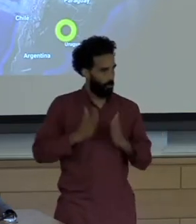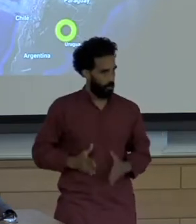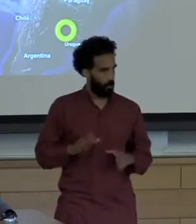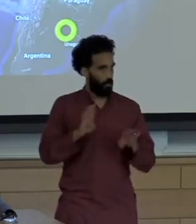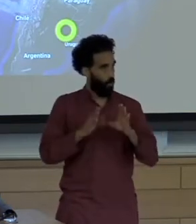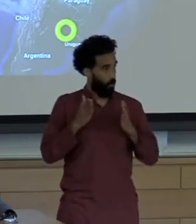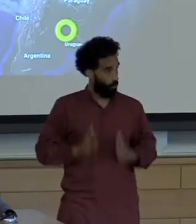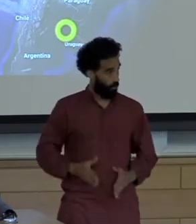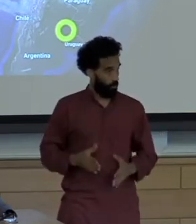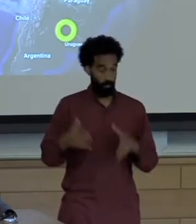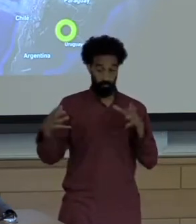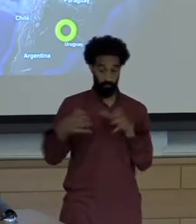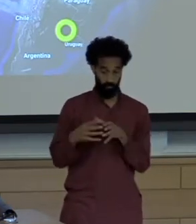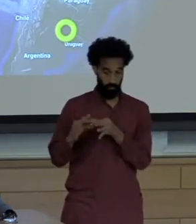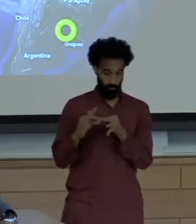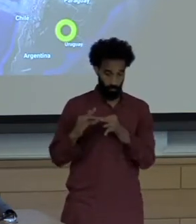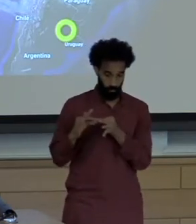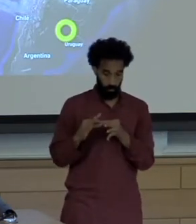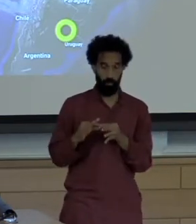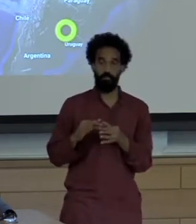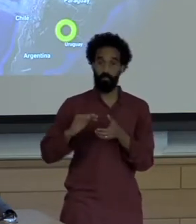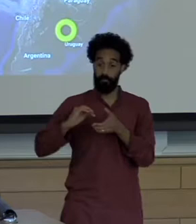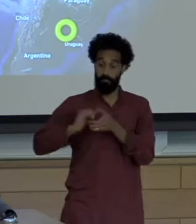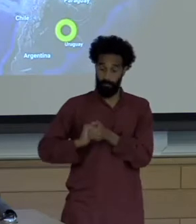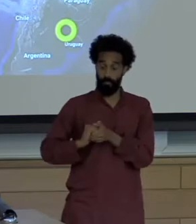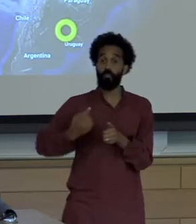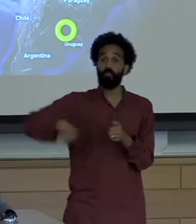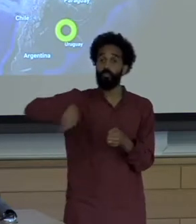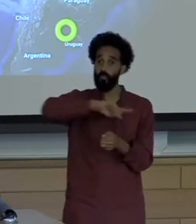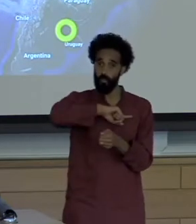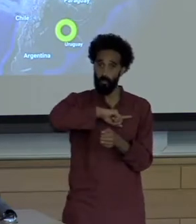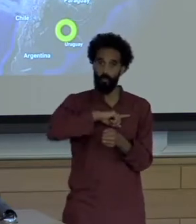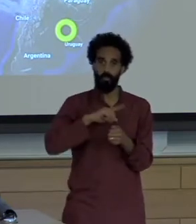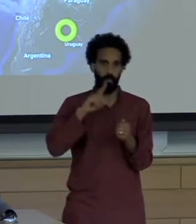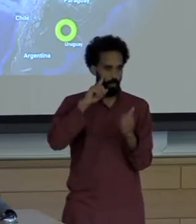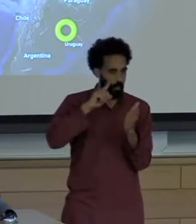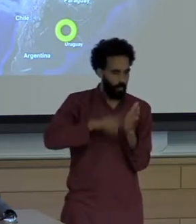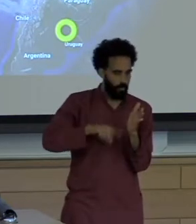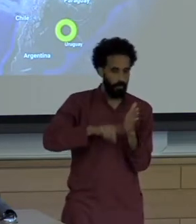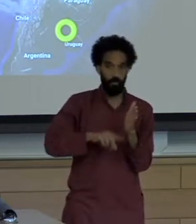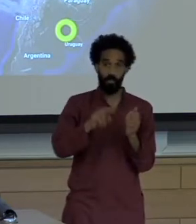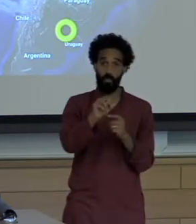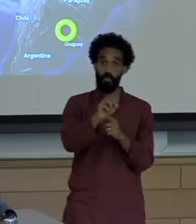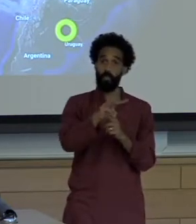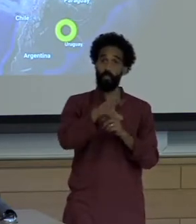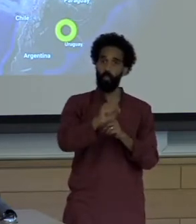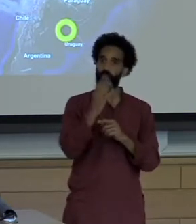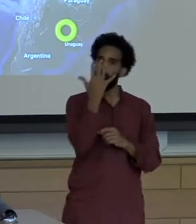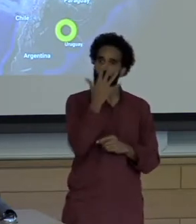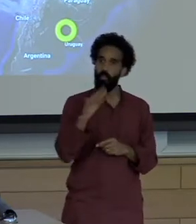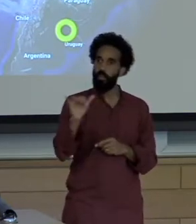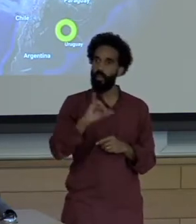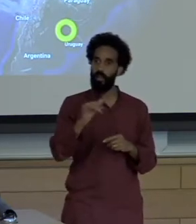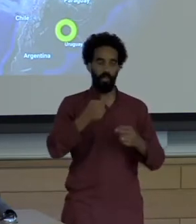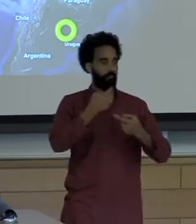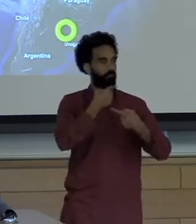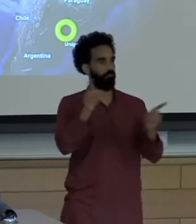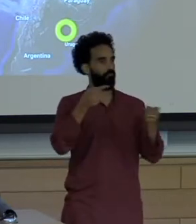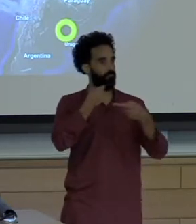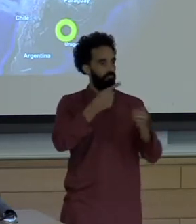We started looking About the cycle of news coverage that happens or doesn't happen on the border